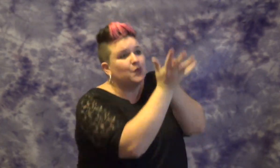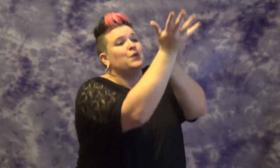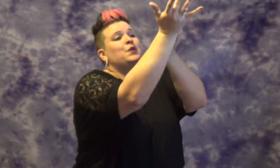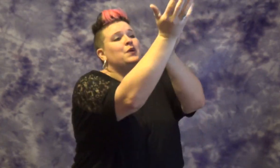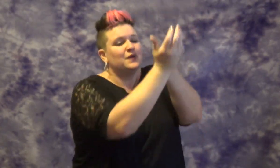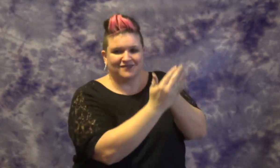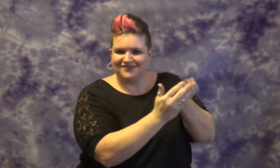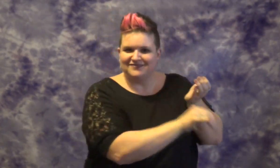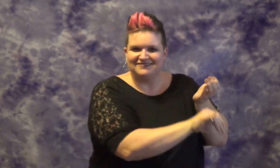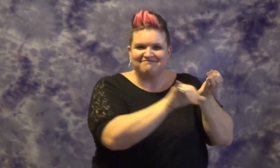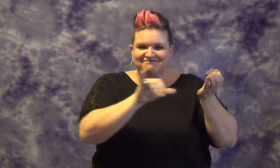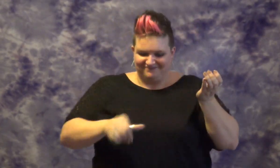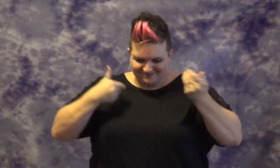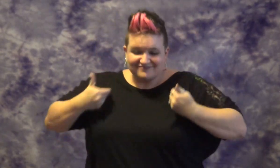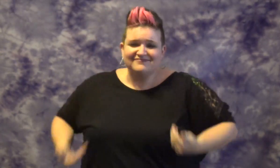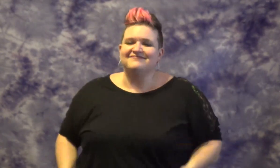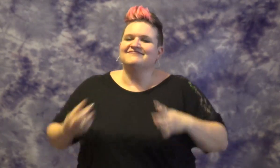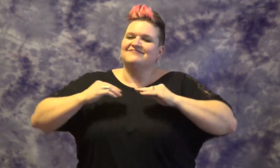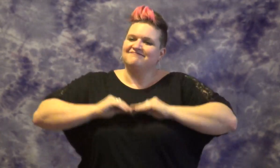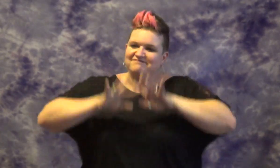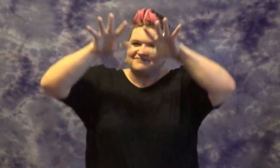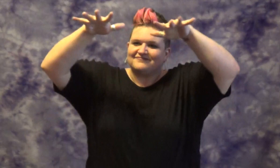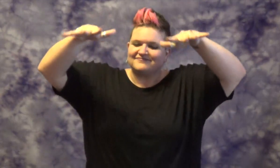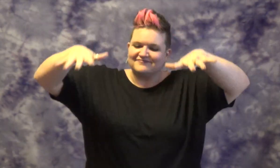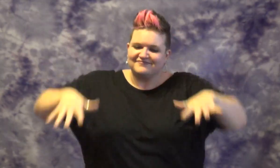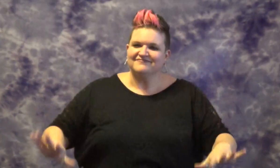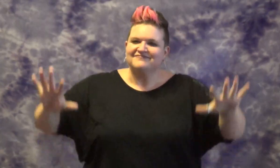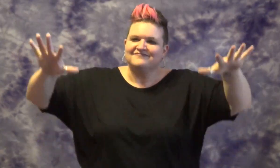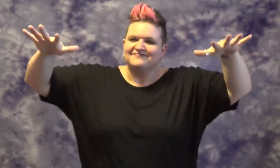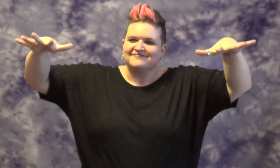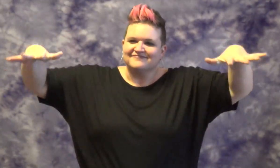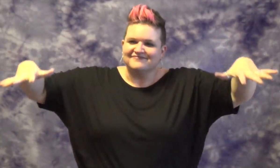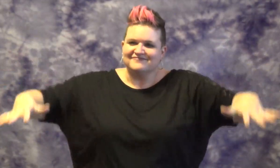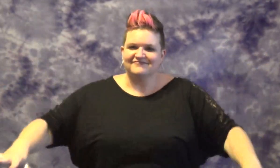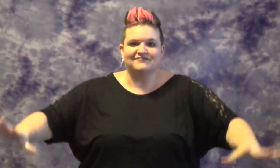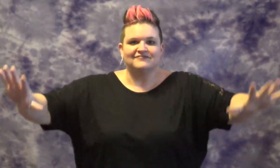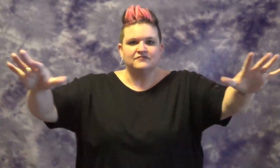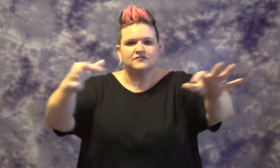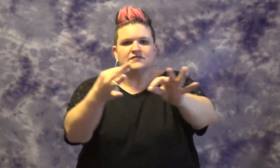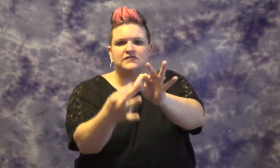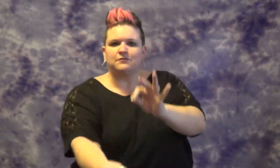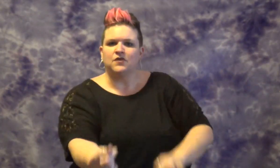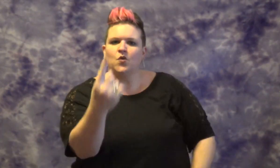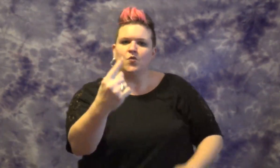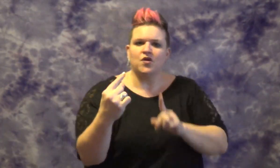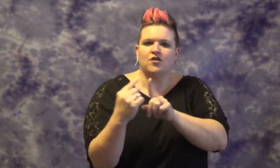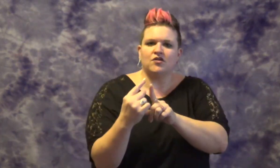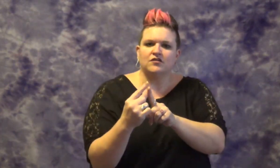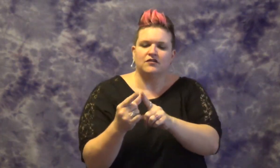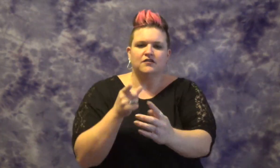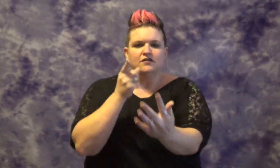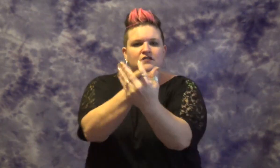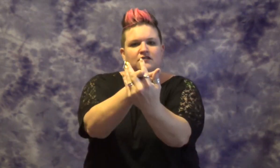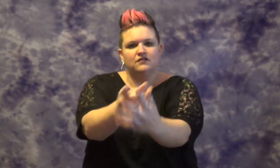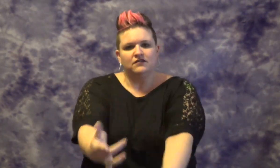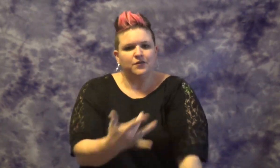SAME ME FROM HEART ME SEND WAVES TO PEOPLE SIMPLE ONE WORD HITS THROUGH